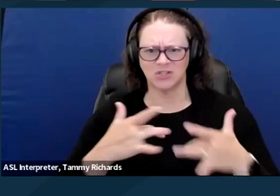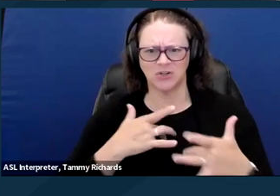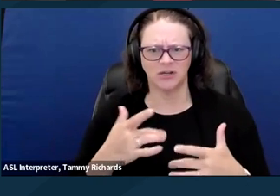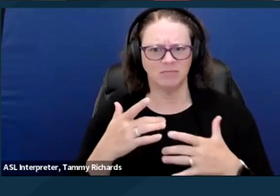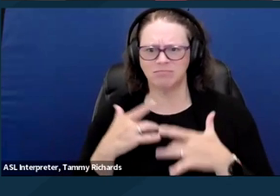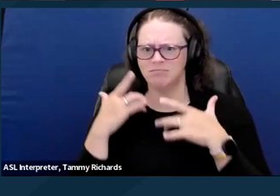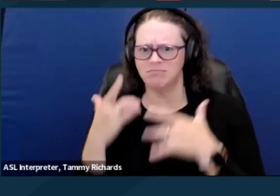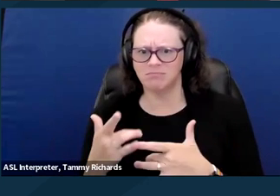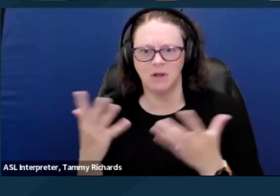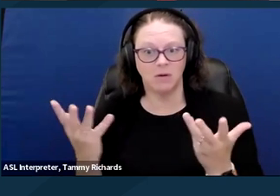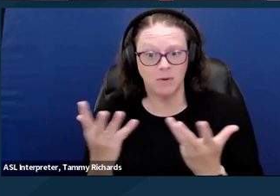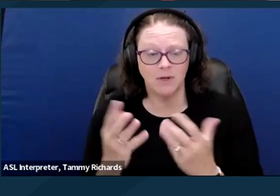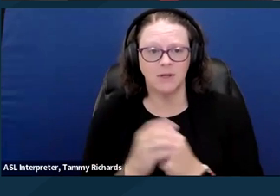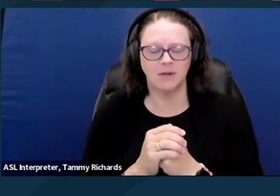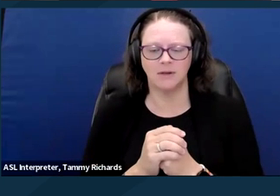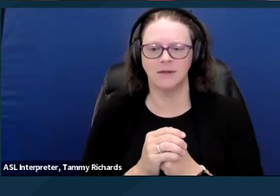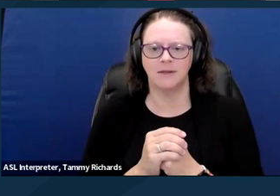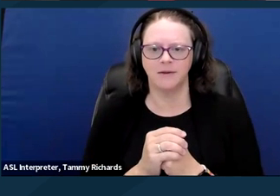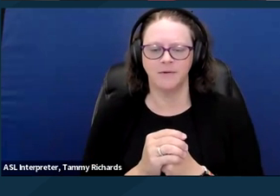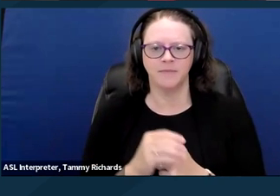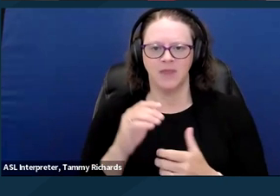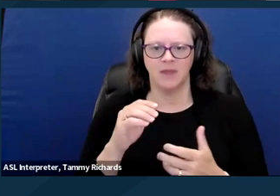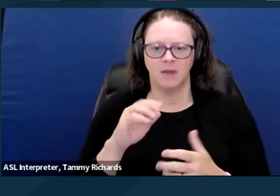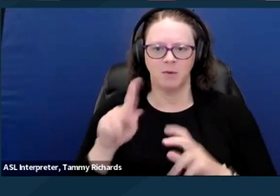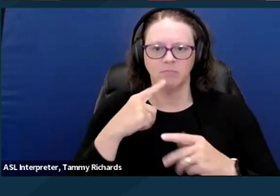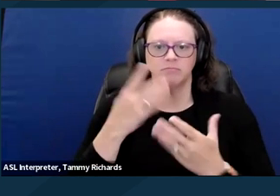to initiate involuntary commitment or treatment.